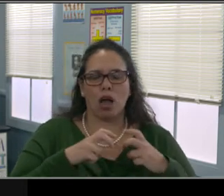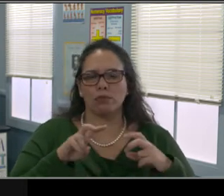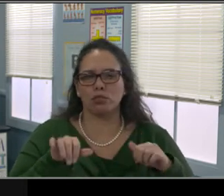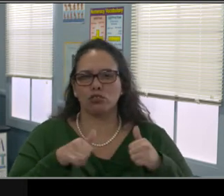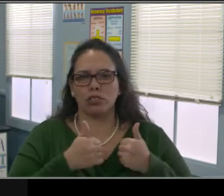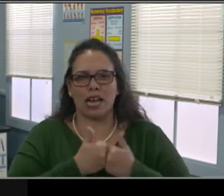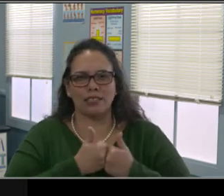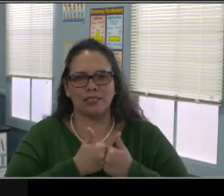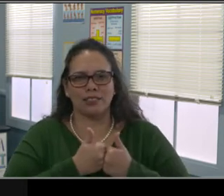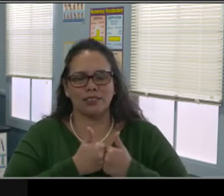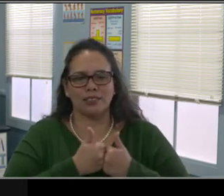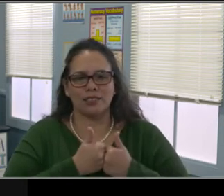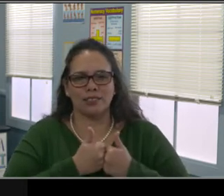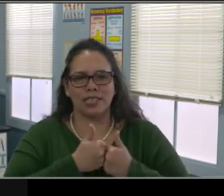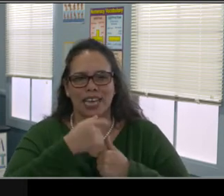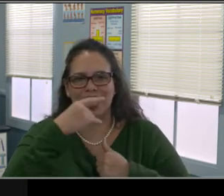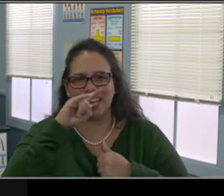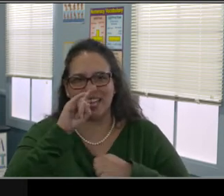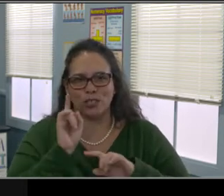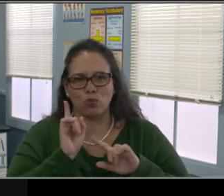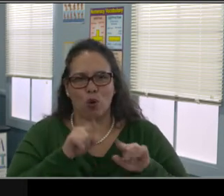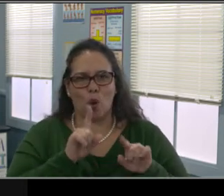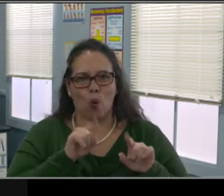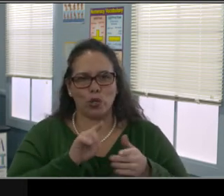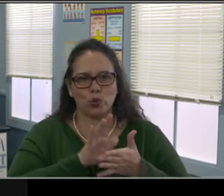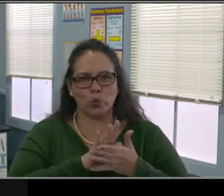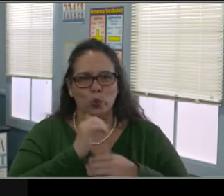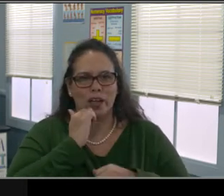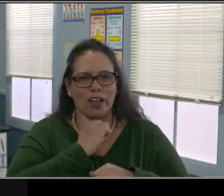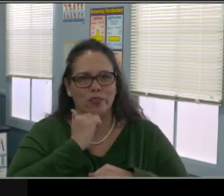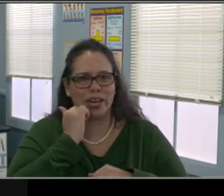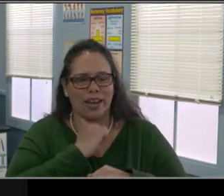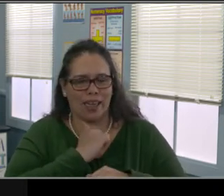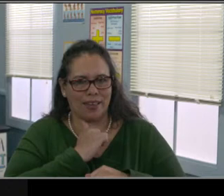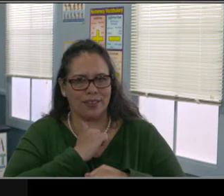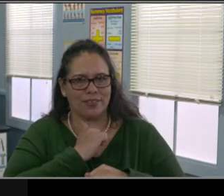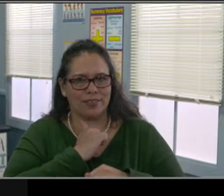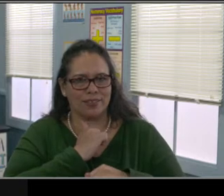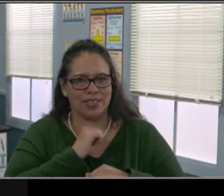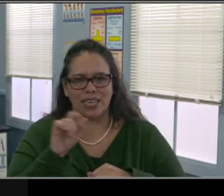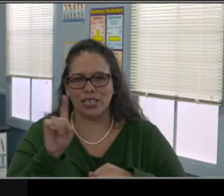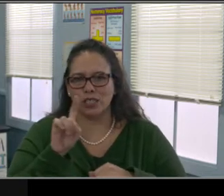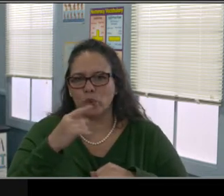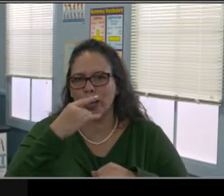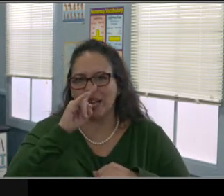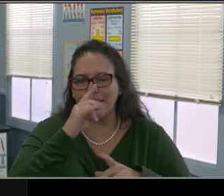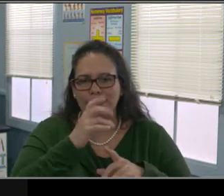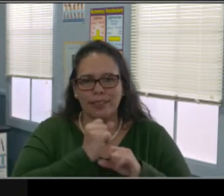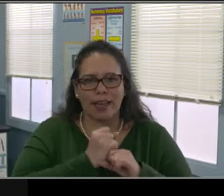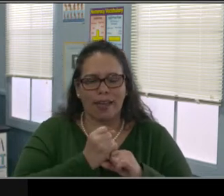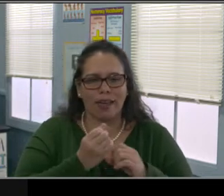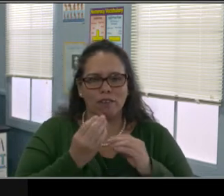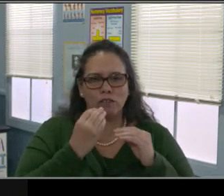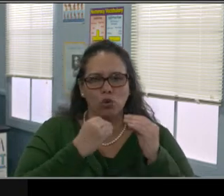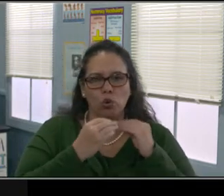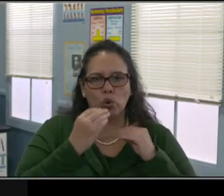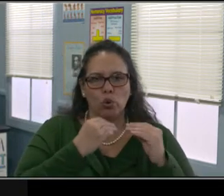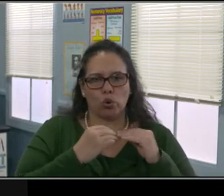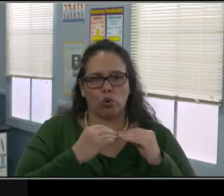And again, examine how the virus is affecting their lives. Okay, next slide.